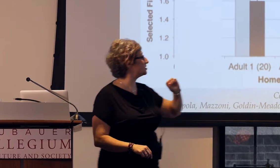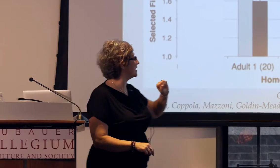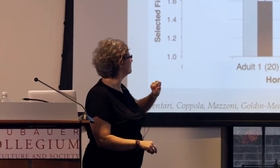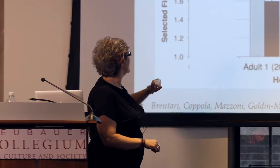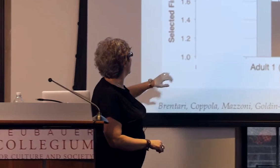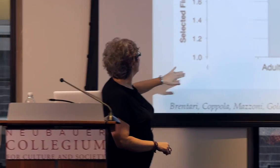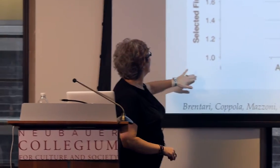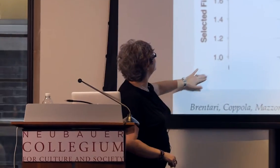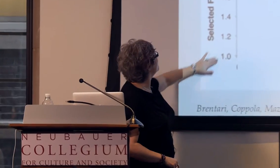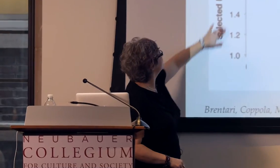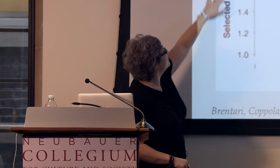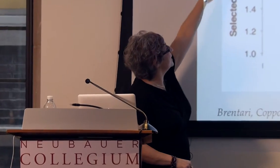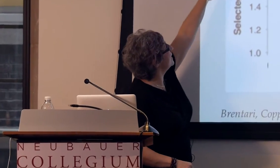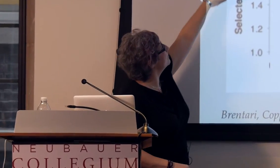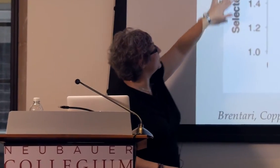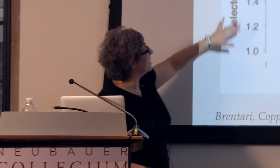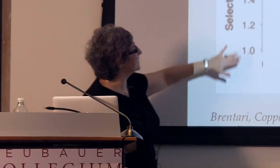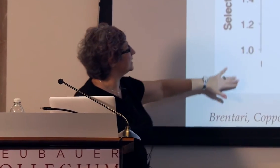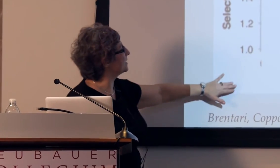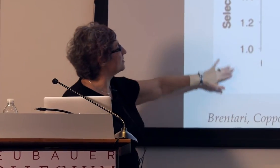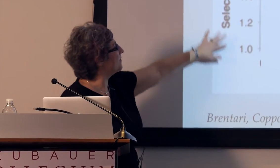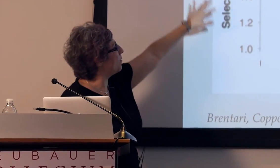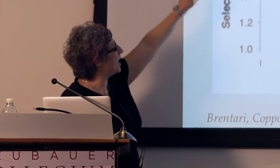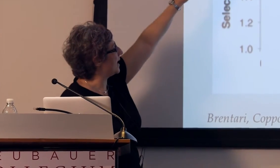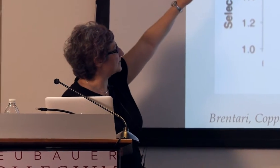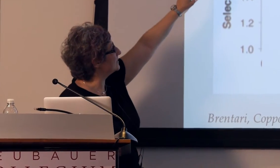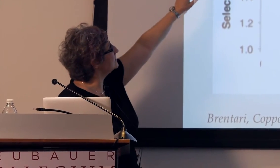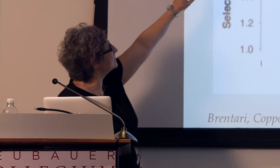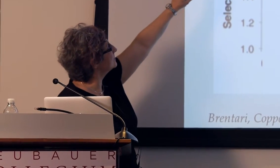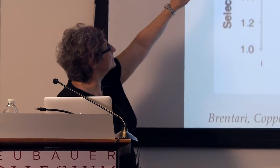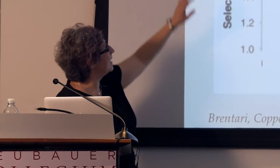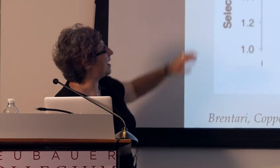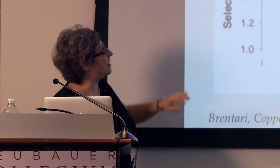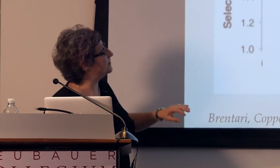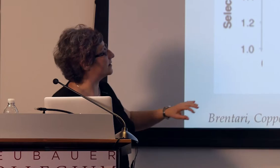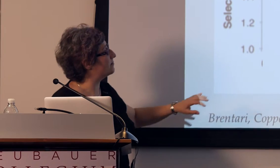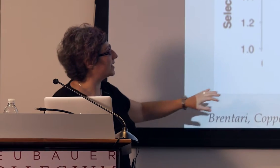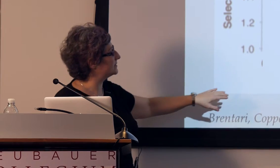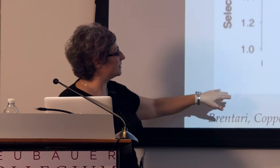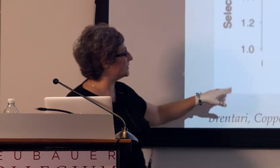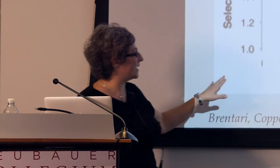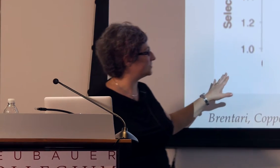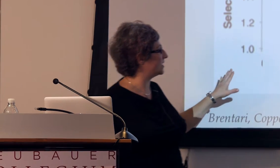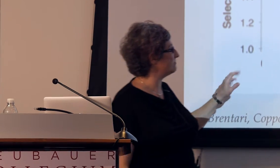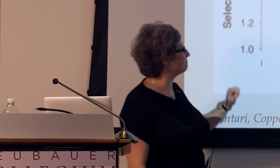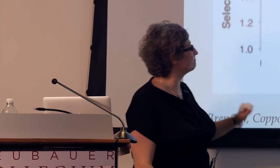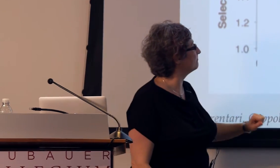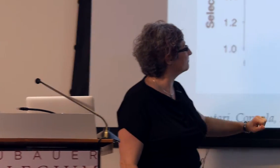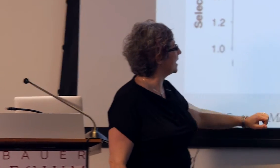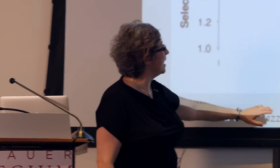handshape, and that's what's being plotted here on the y-axis, the complexity of the handshape,